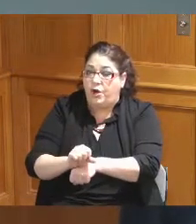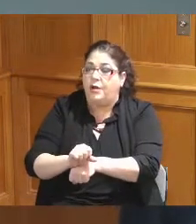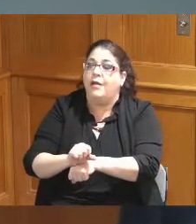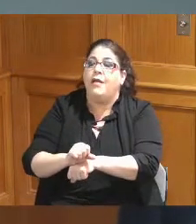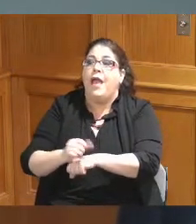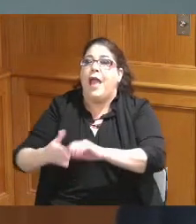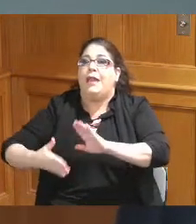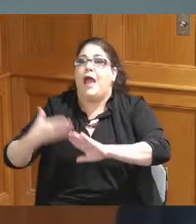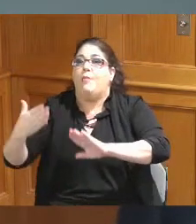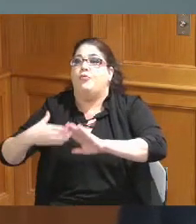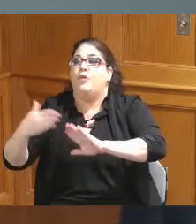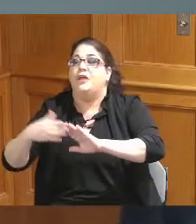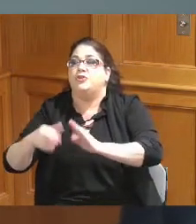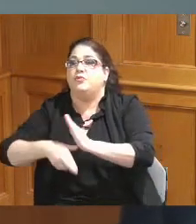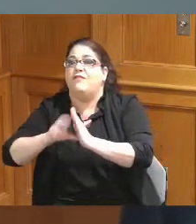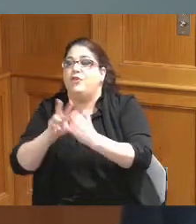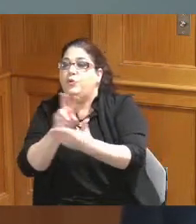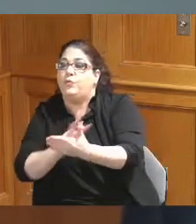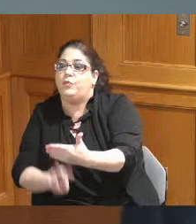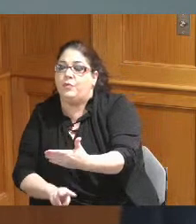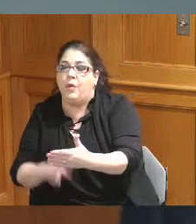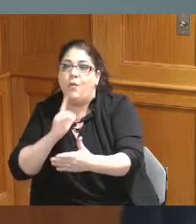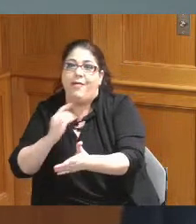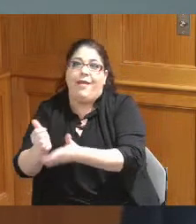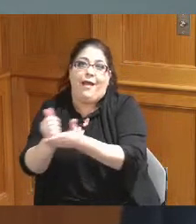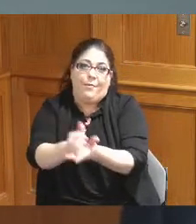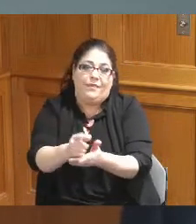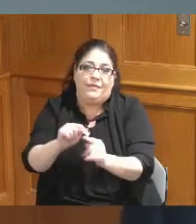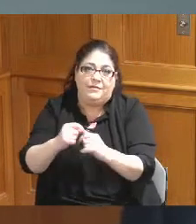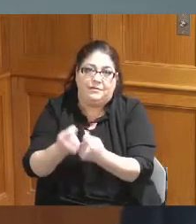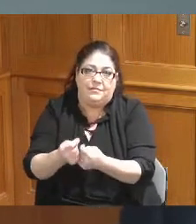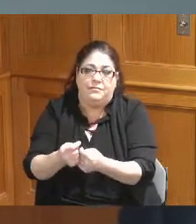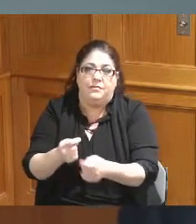to Benchmark the activities of the zoo Etc but you're not you're not positioning yourself on